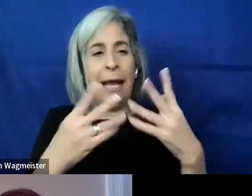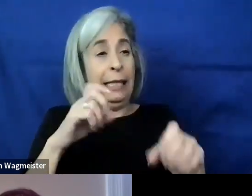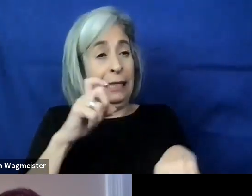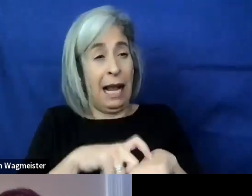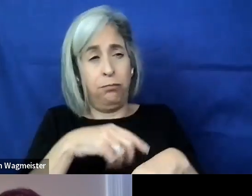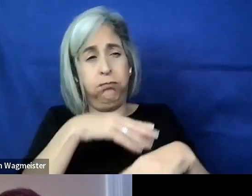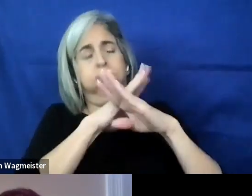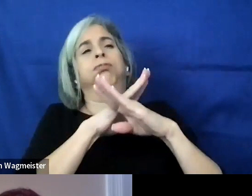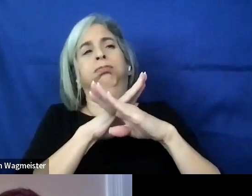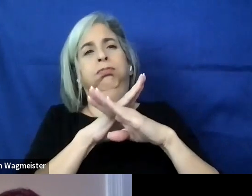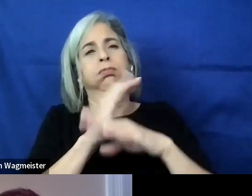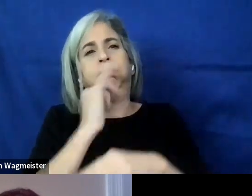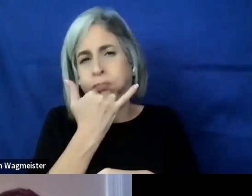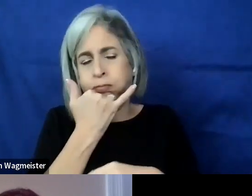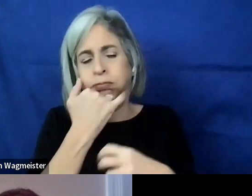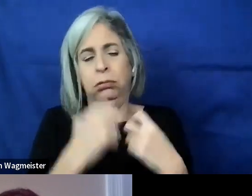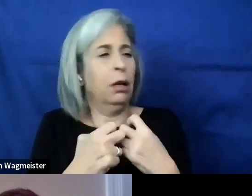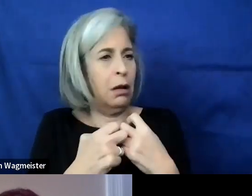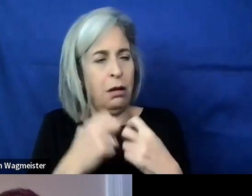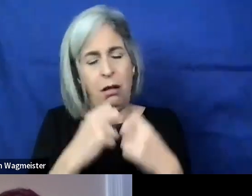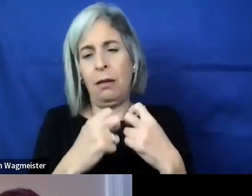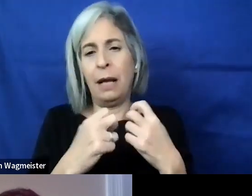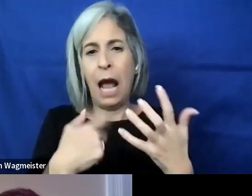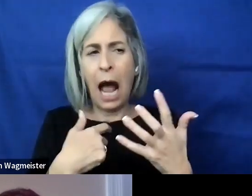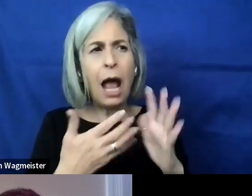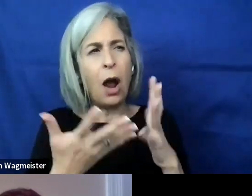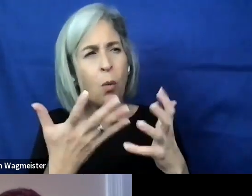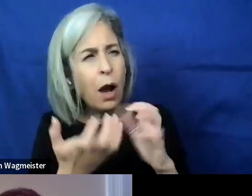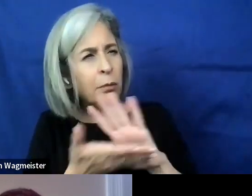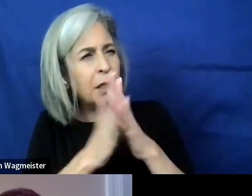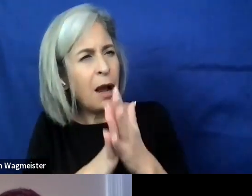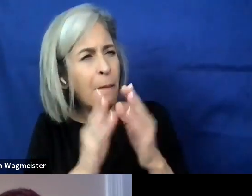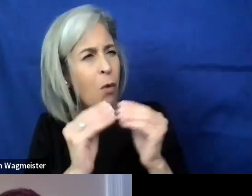when I developed the interest to learn more about accessibility.